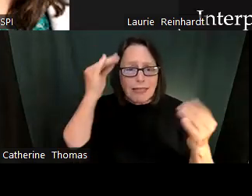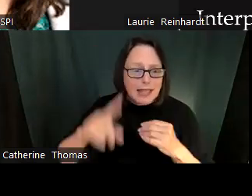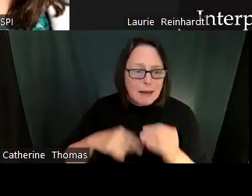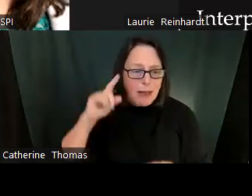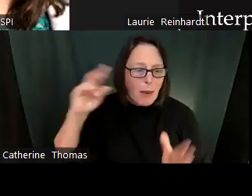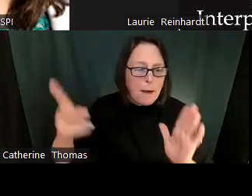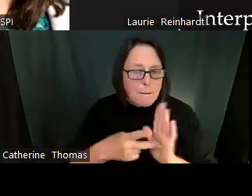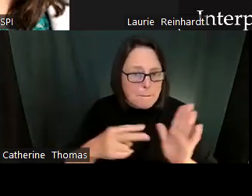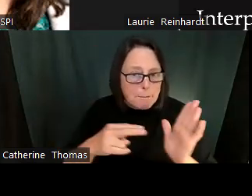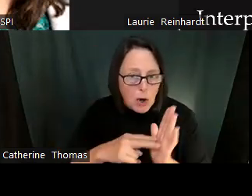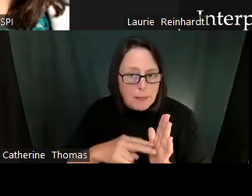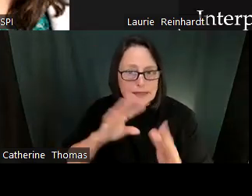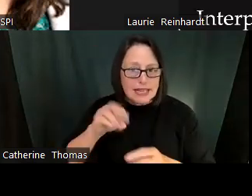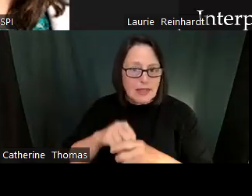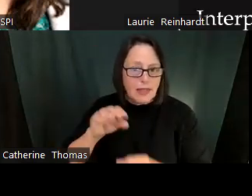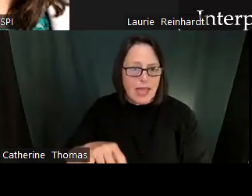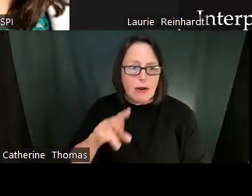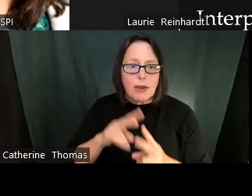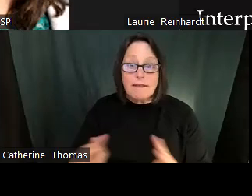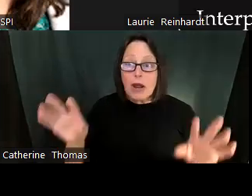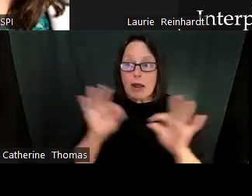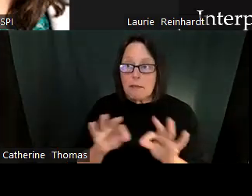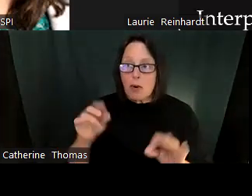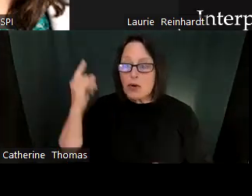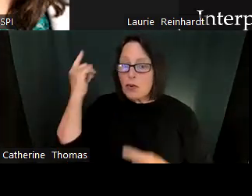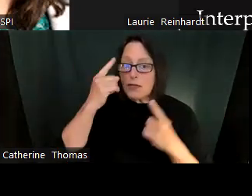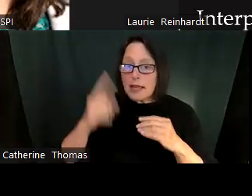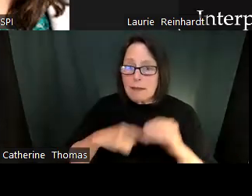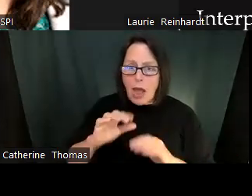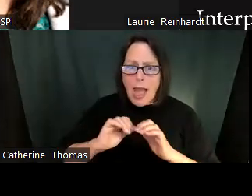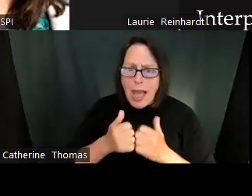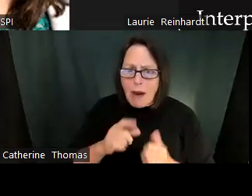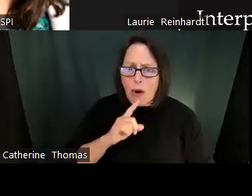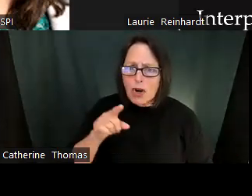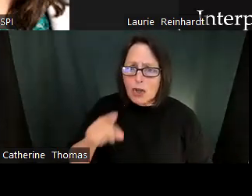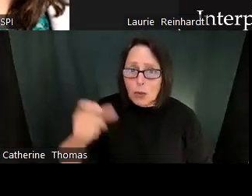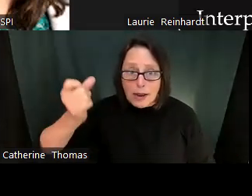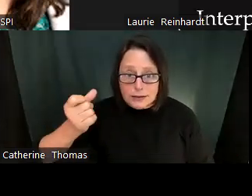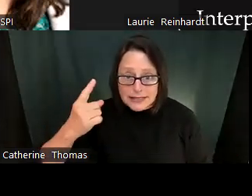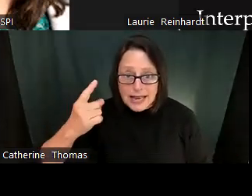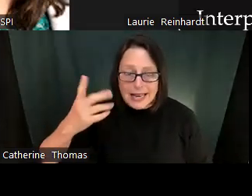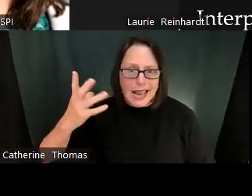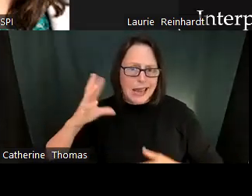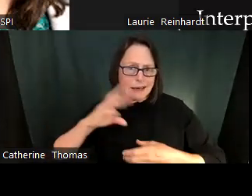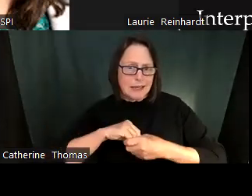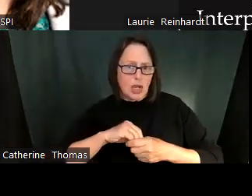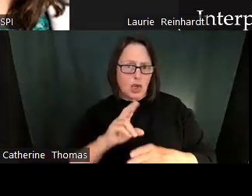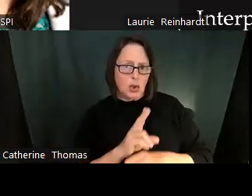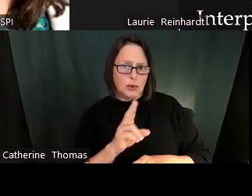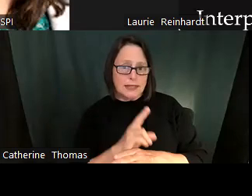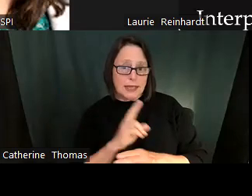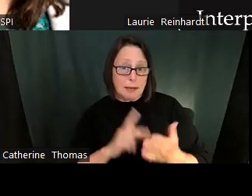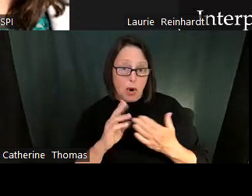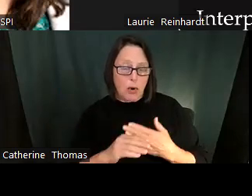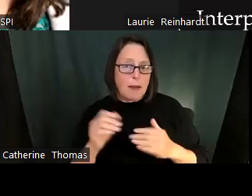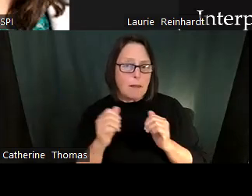importance of fidelity of implementation. And so the I think the whole process of really thinking about.